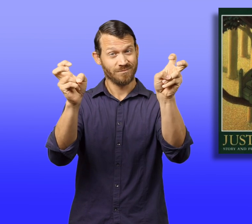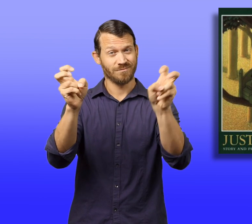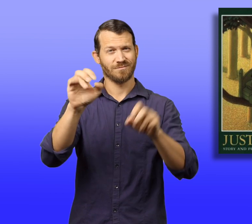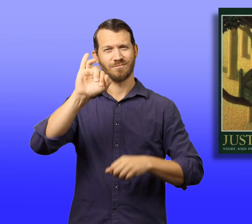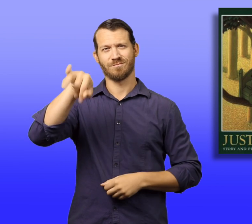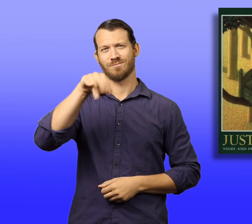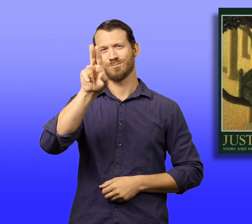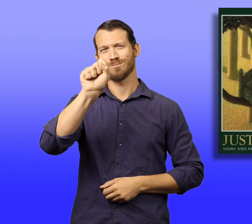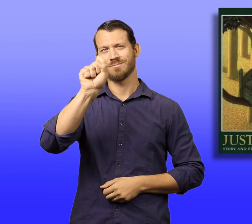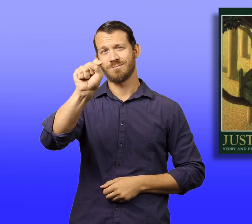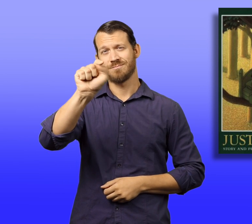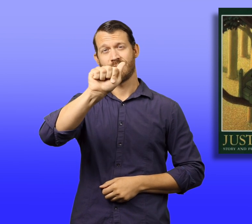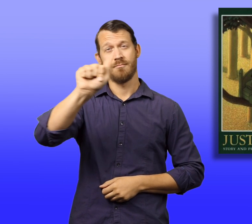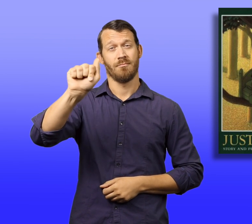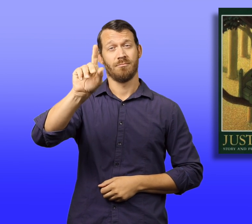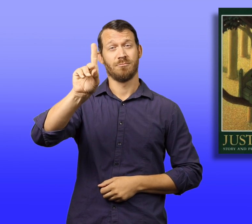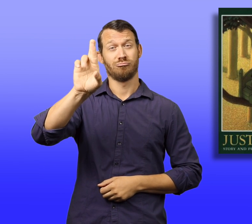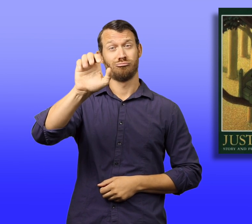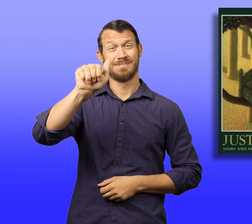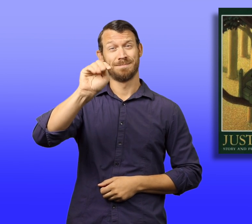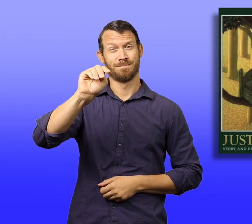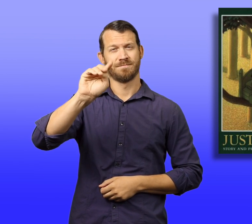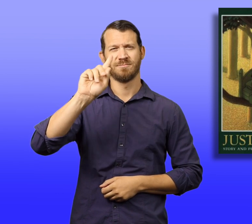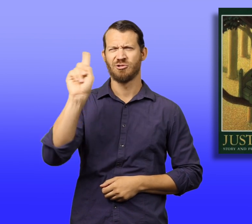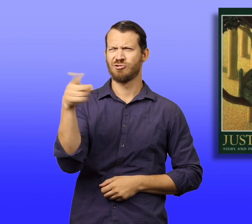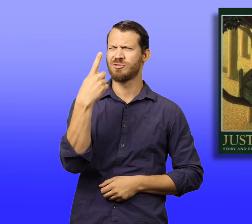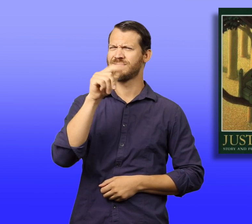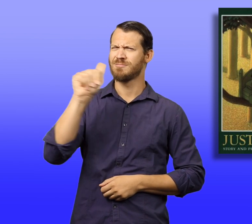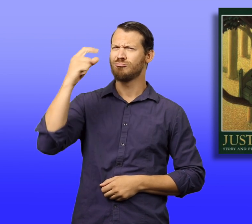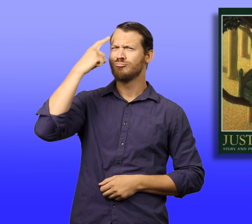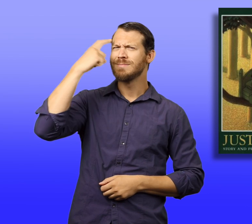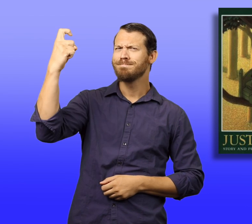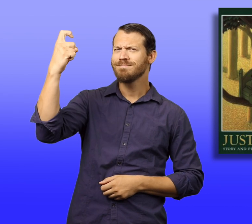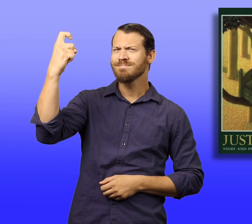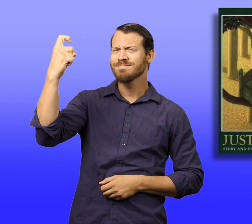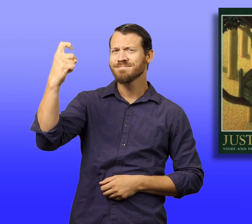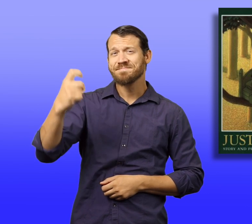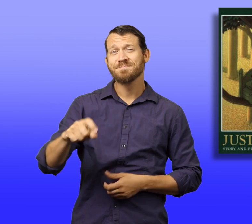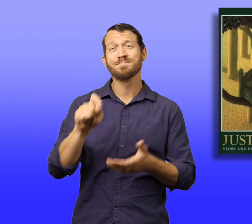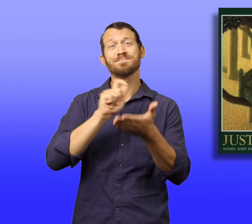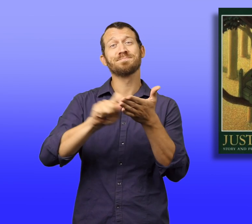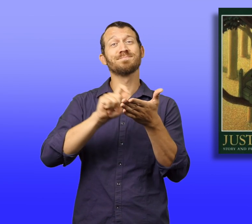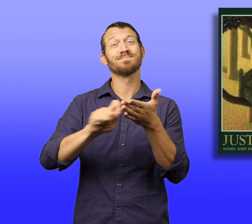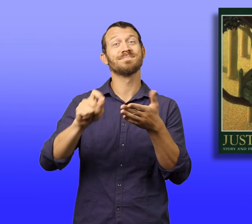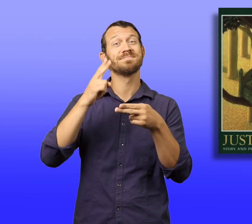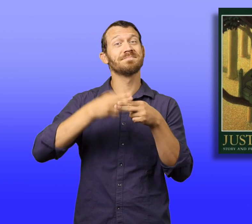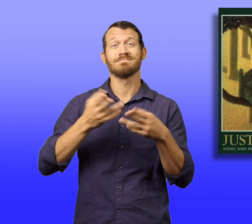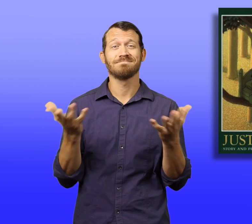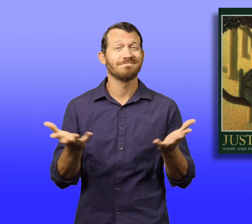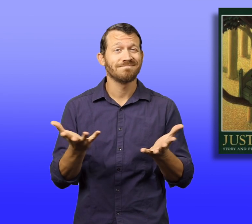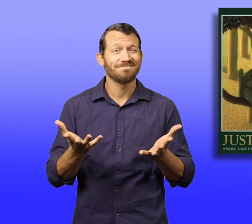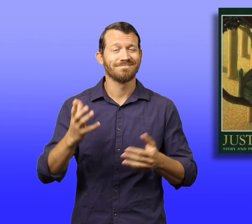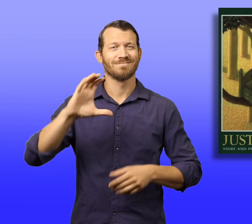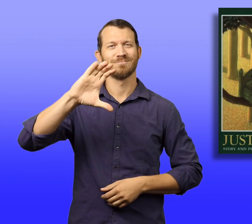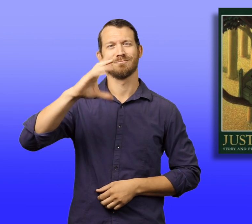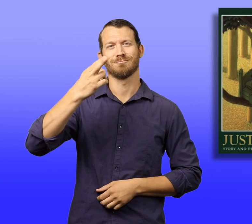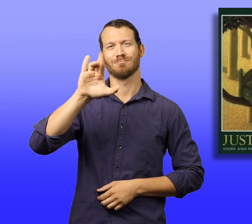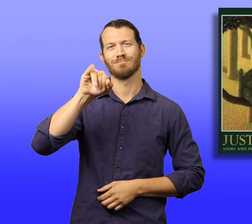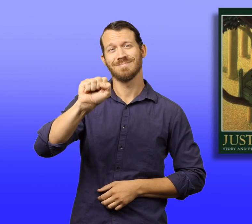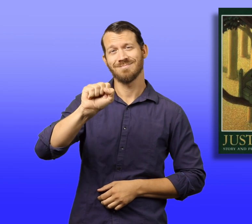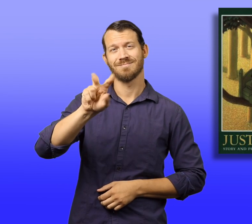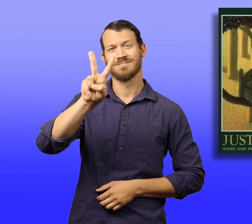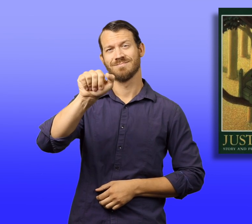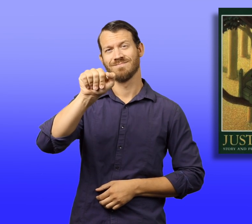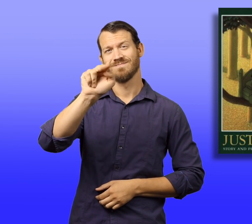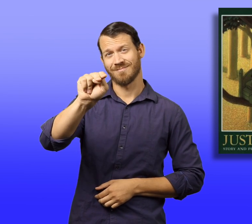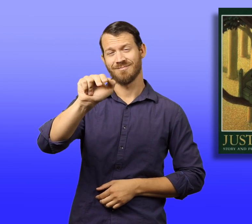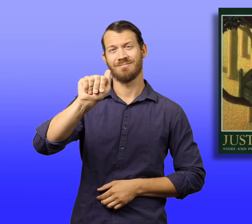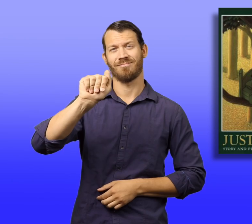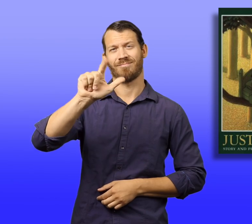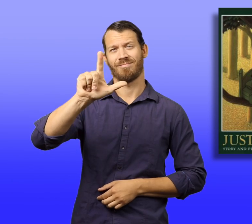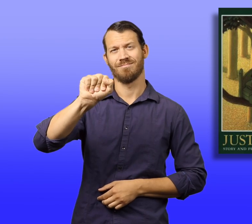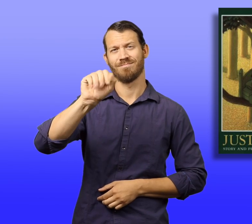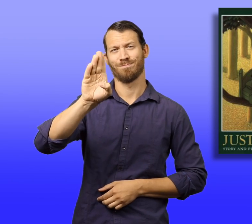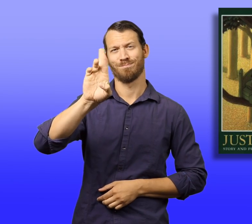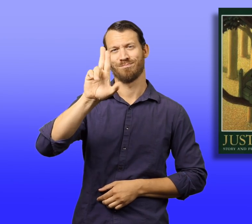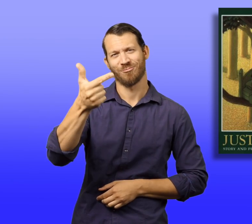The title of the book, "Just A Dream" written by Chris Van Allsburg.